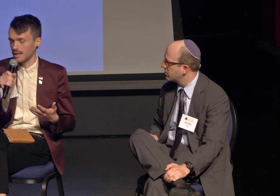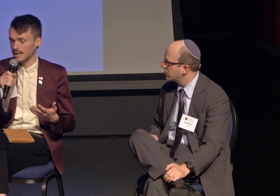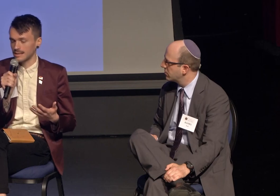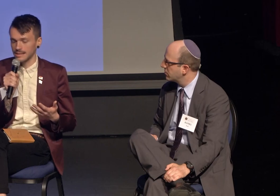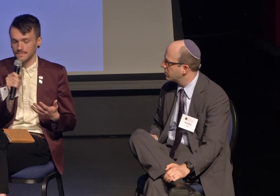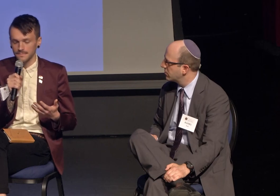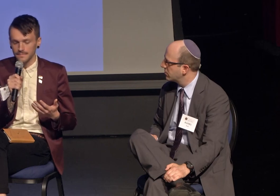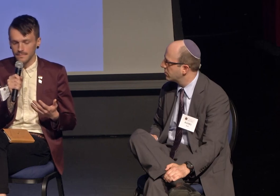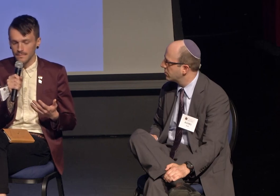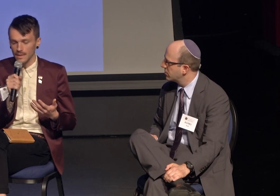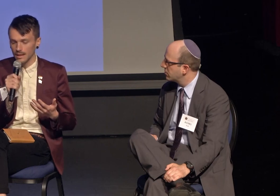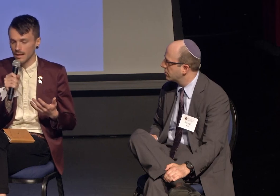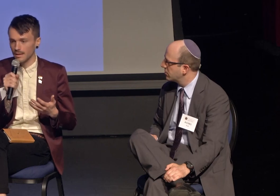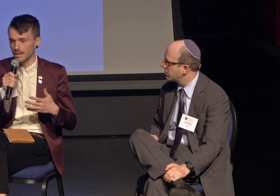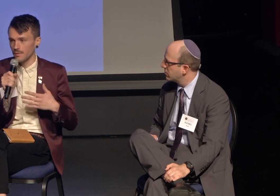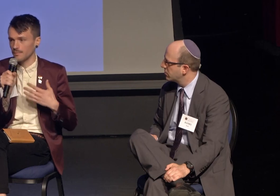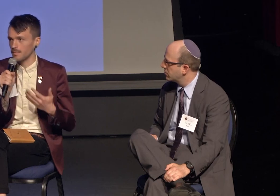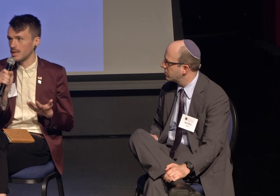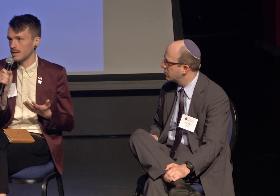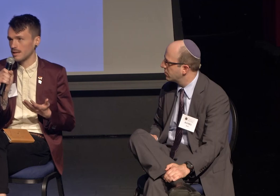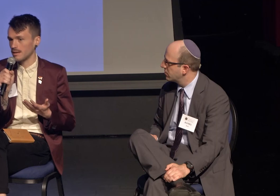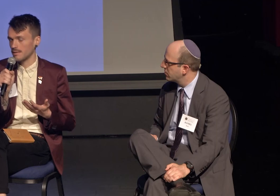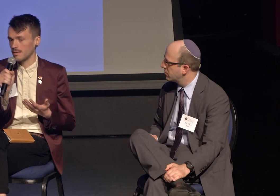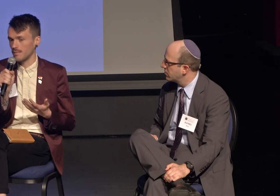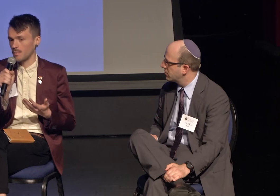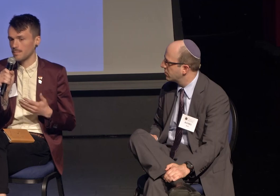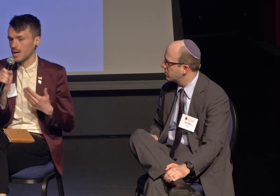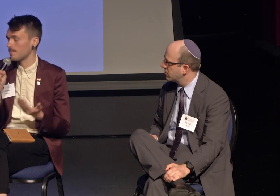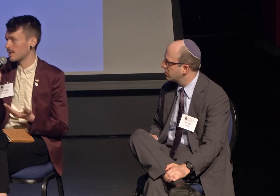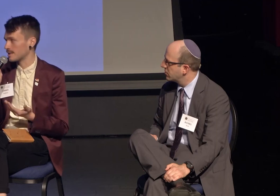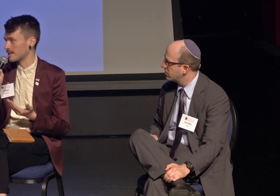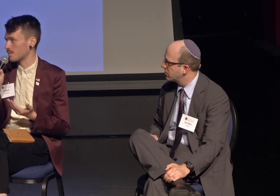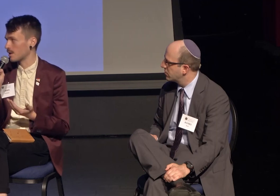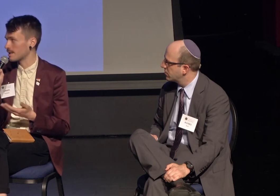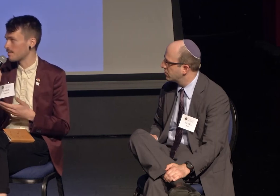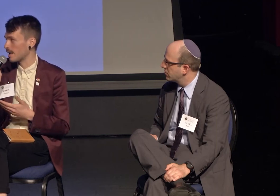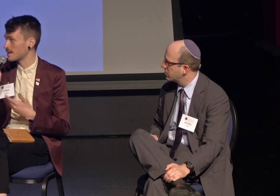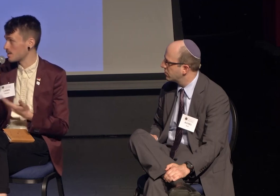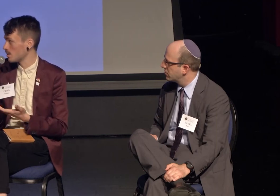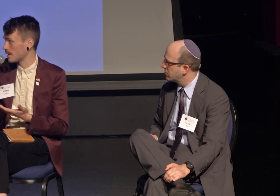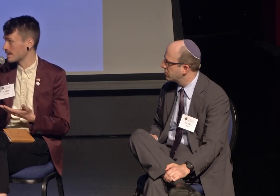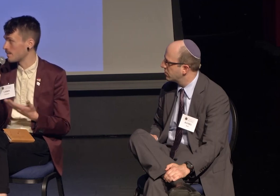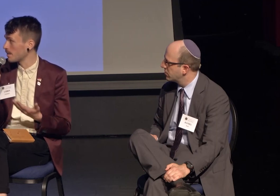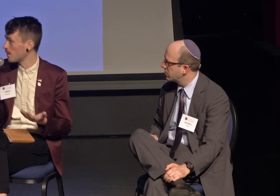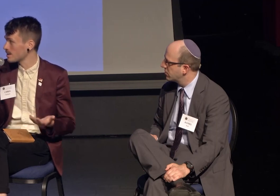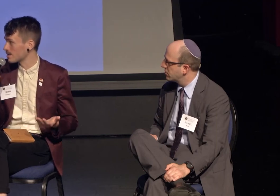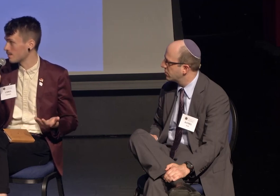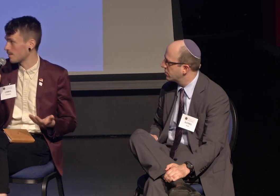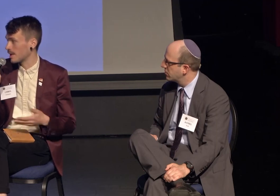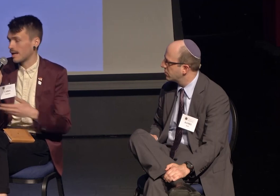because you know, for me, what brought me into this work is my story. It's very personal for me.